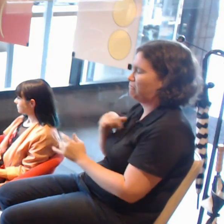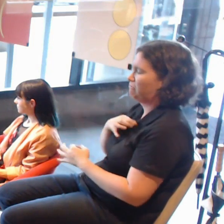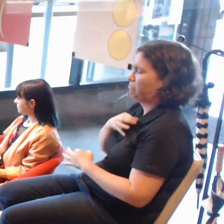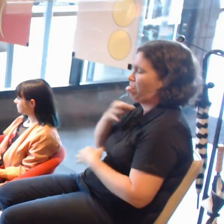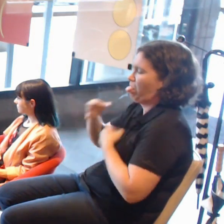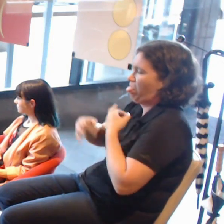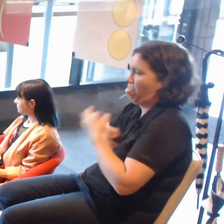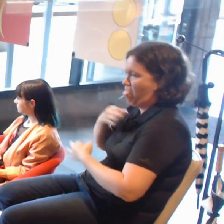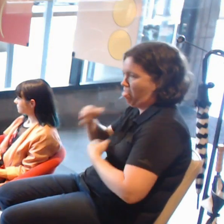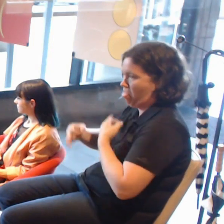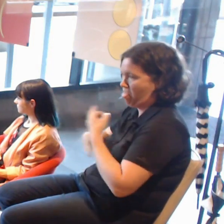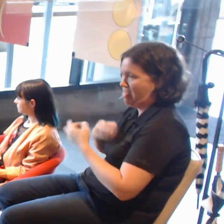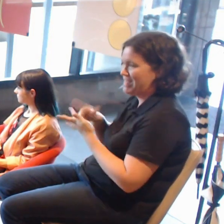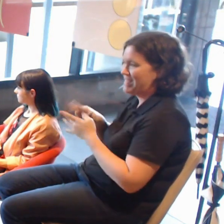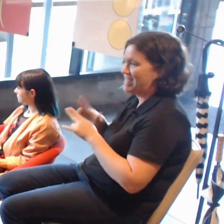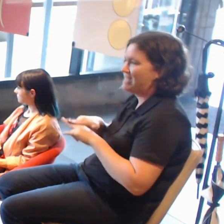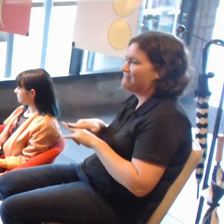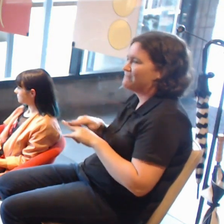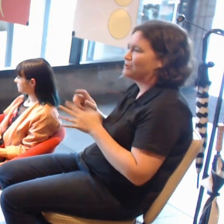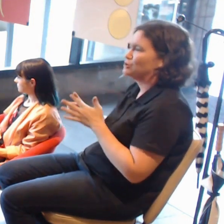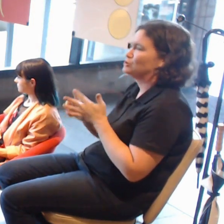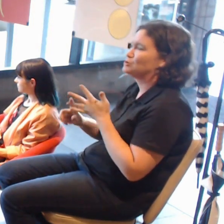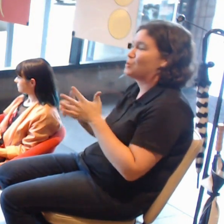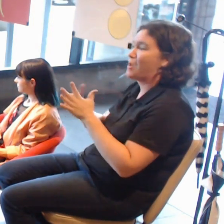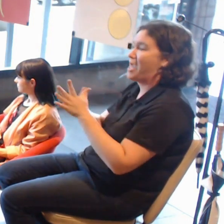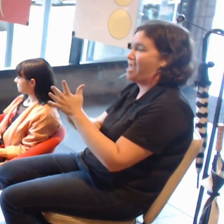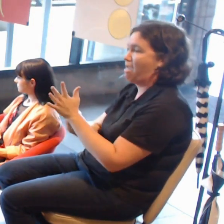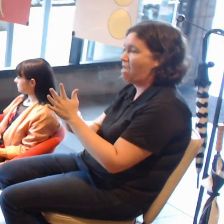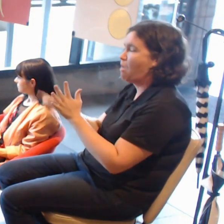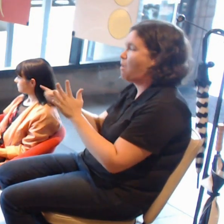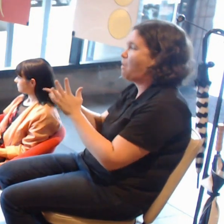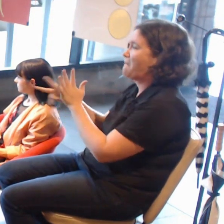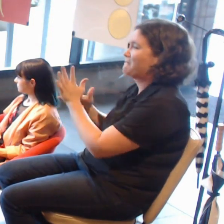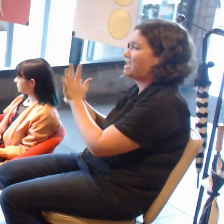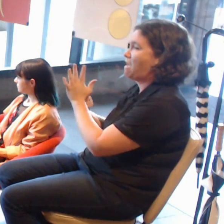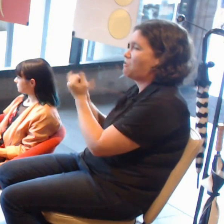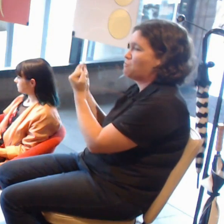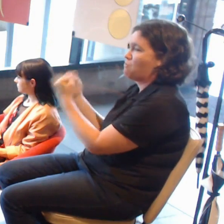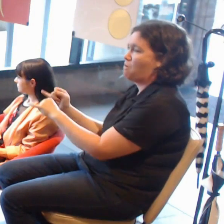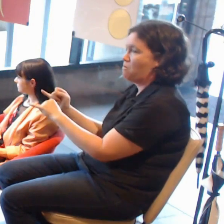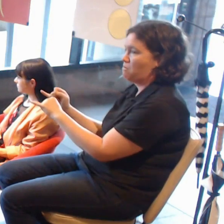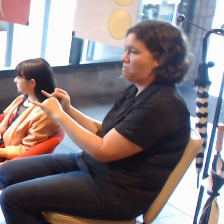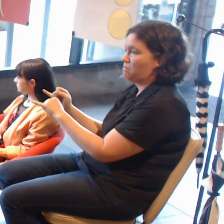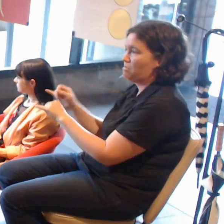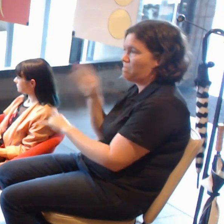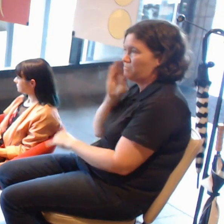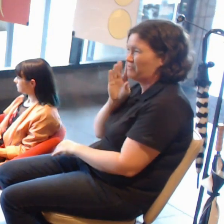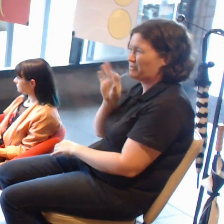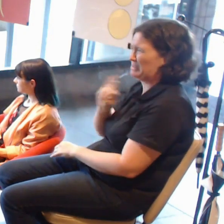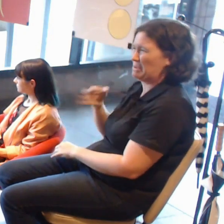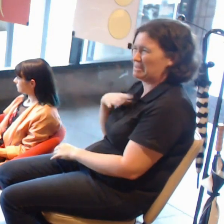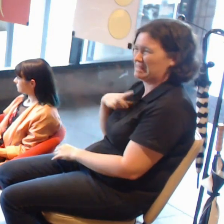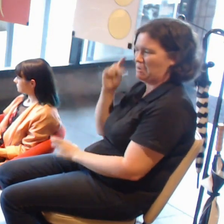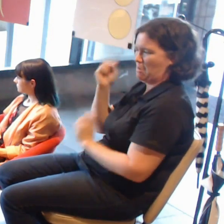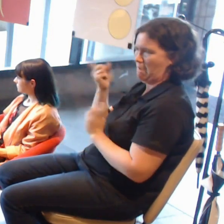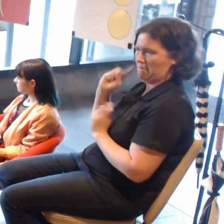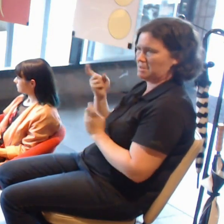For us as a games company, that's not something we had to worry about before. But all of a sudden, we create this VR marble game,